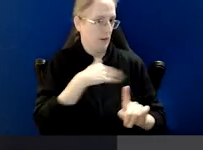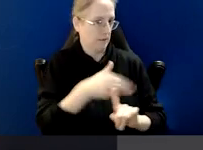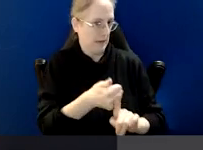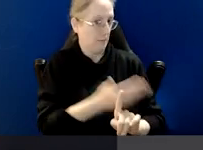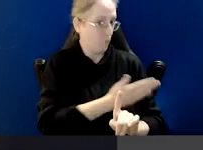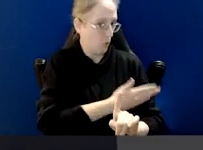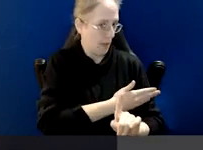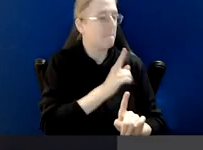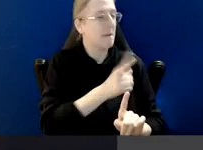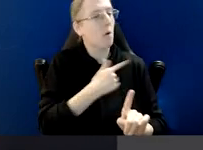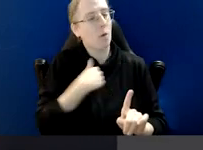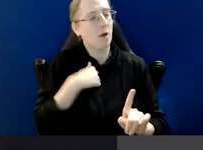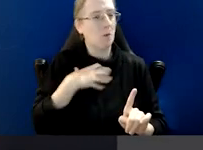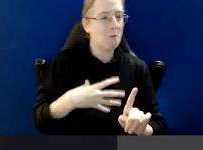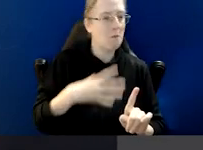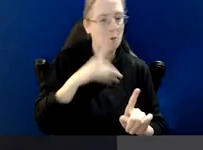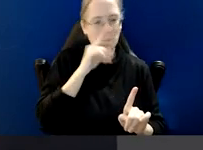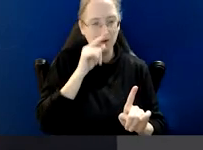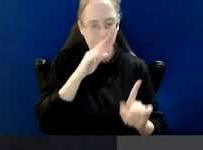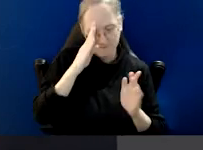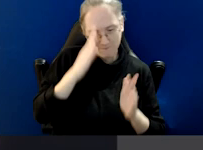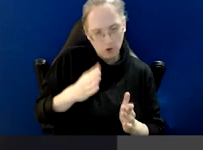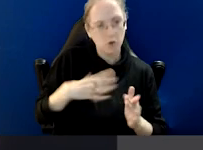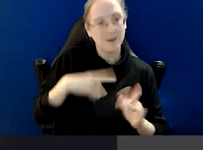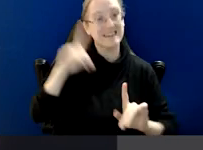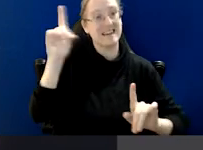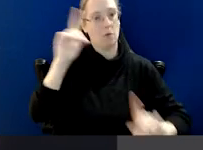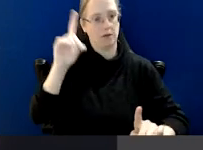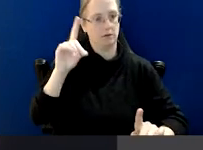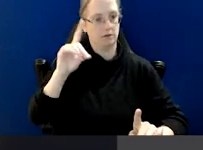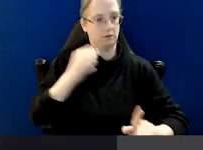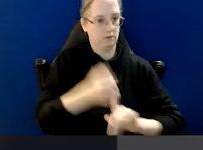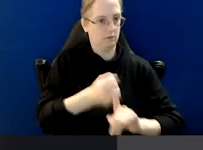we'll more likely be interested in investigating matters that have